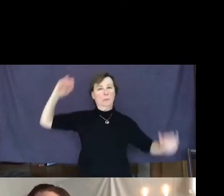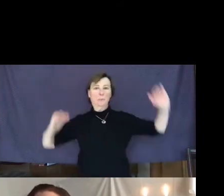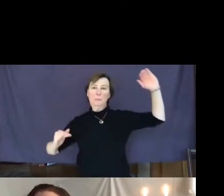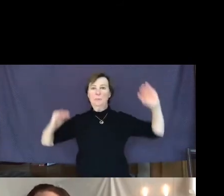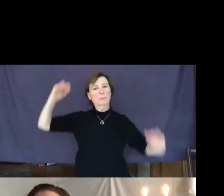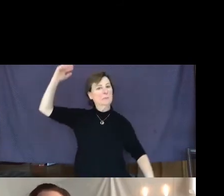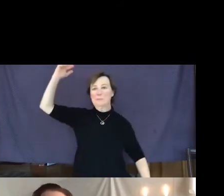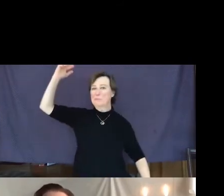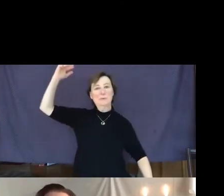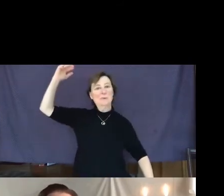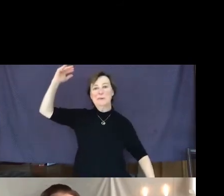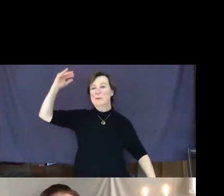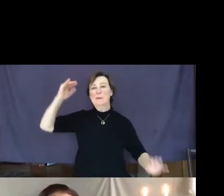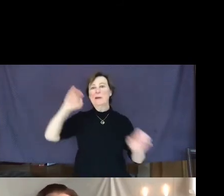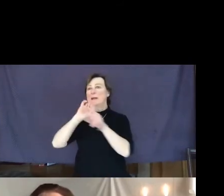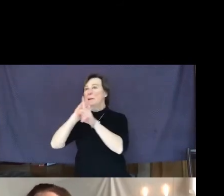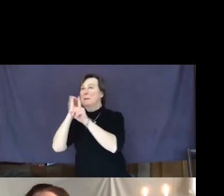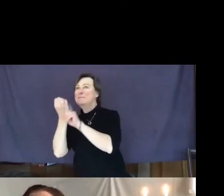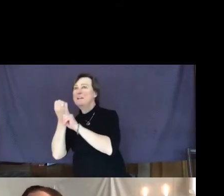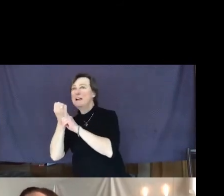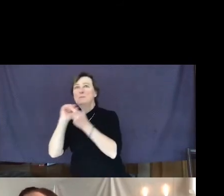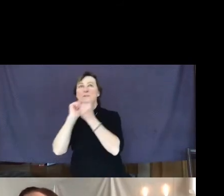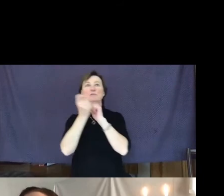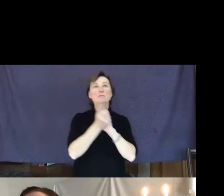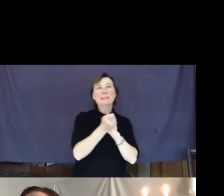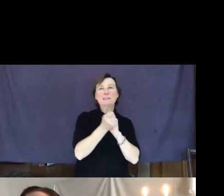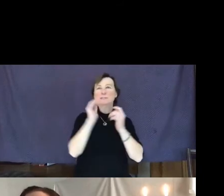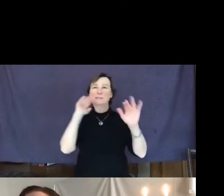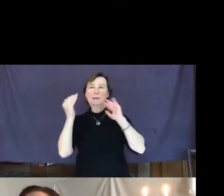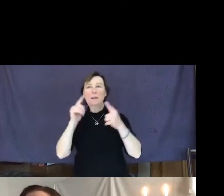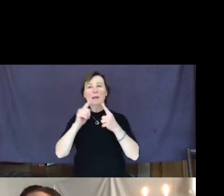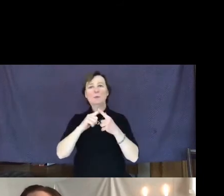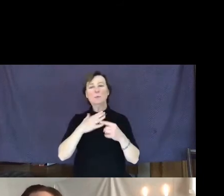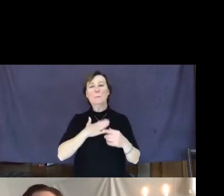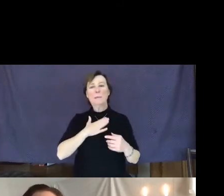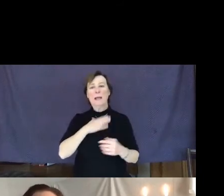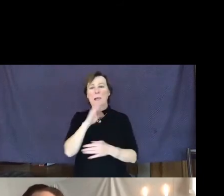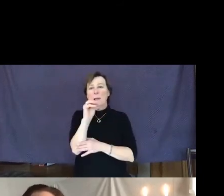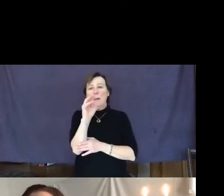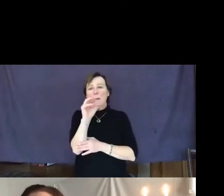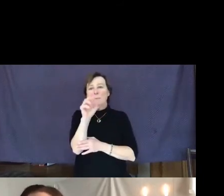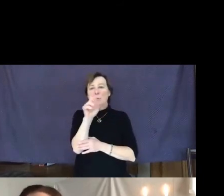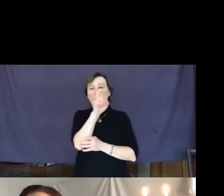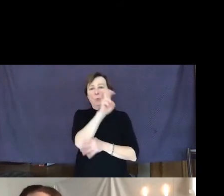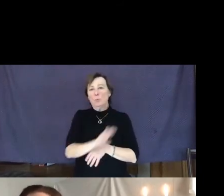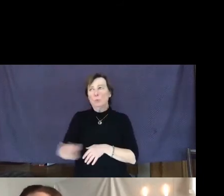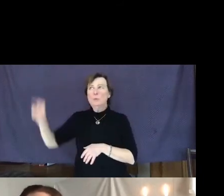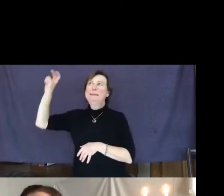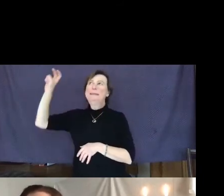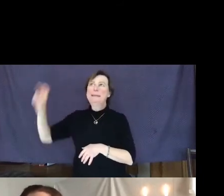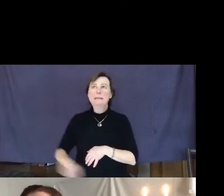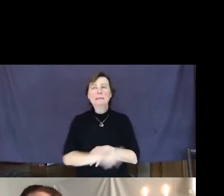compared to mood swings, I need these examples of everyday people,